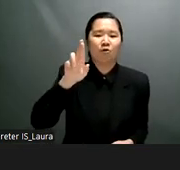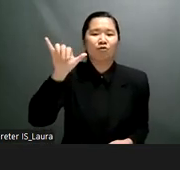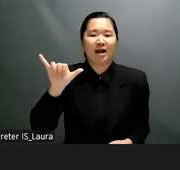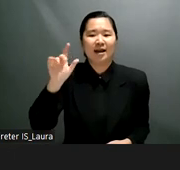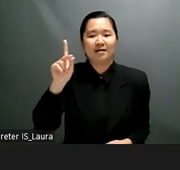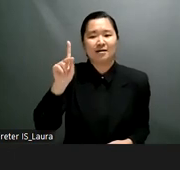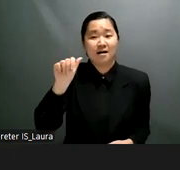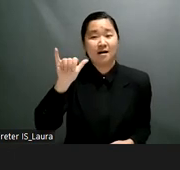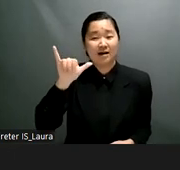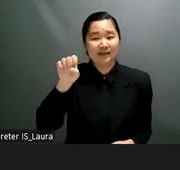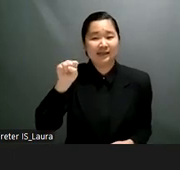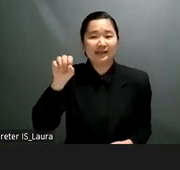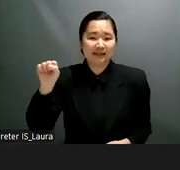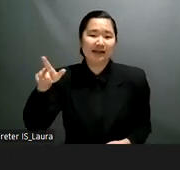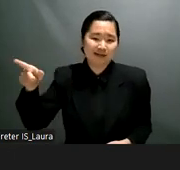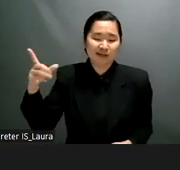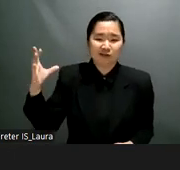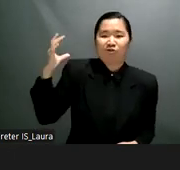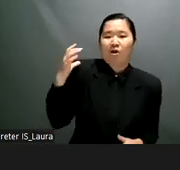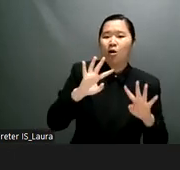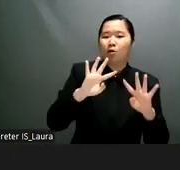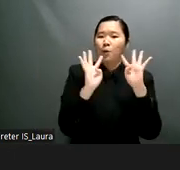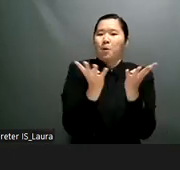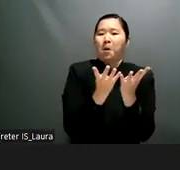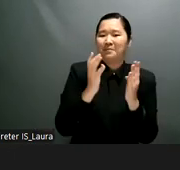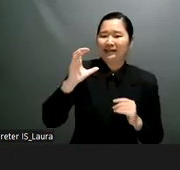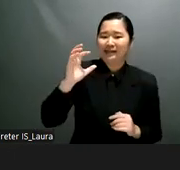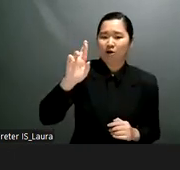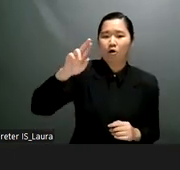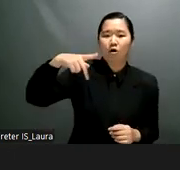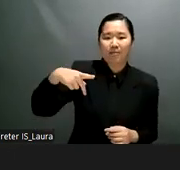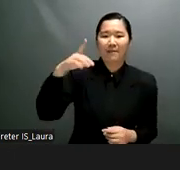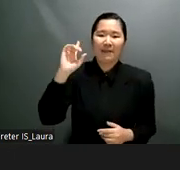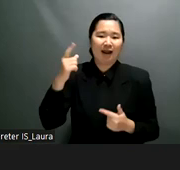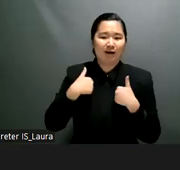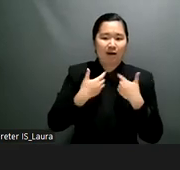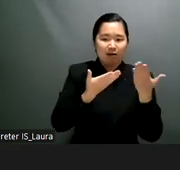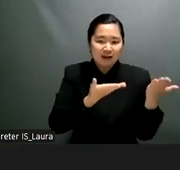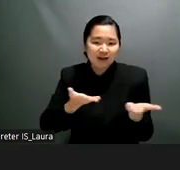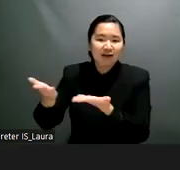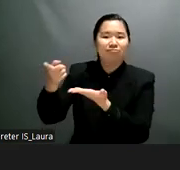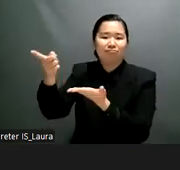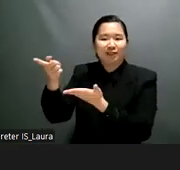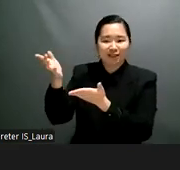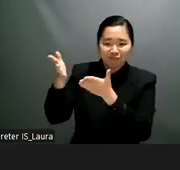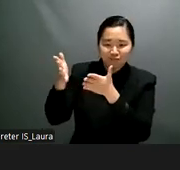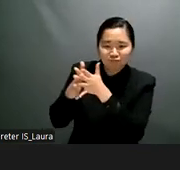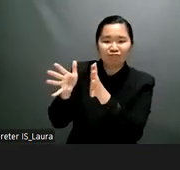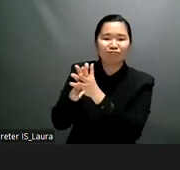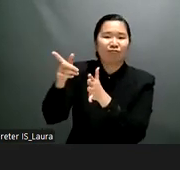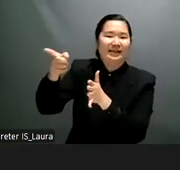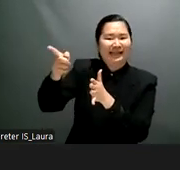and the chair of the un committee on the rights of persons with disabilities over to you ms carys